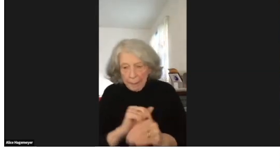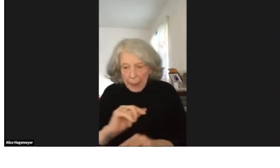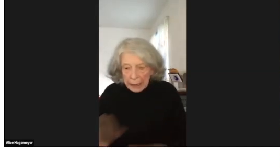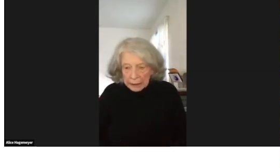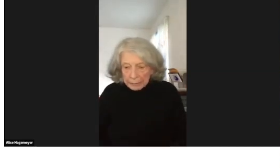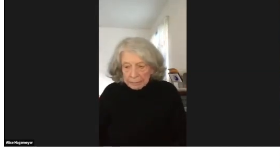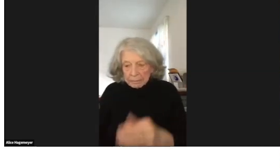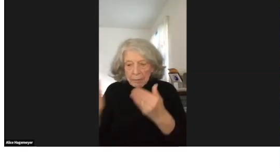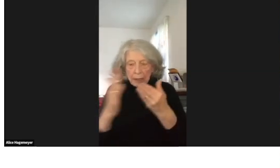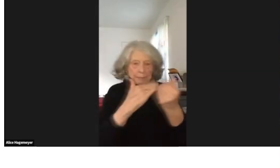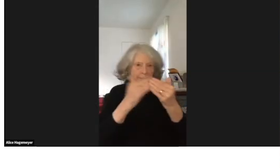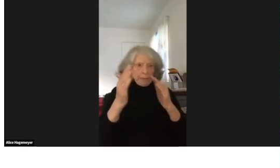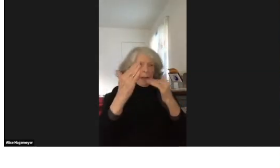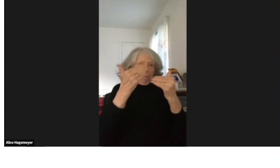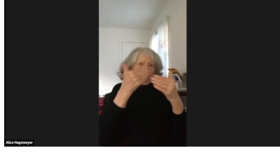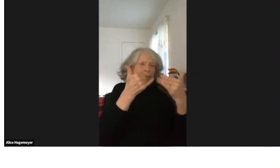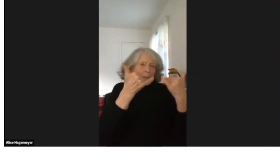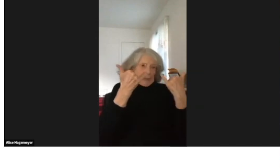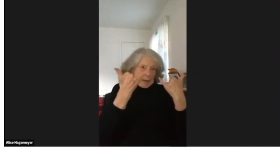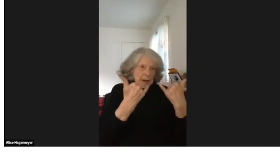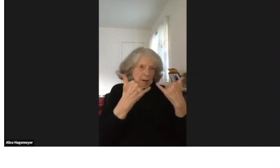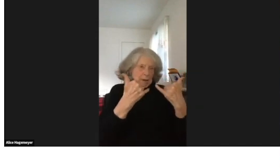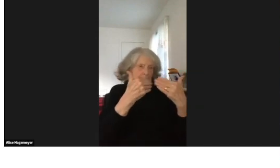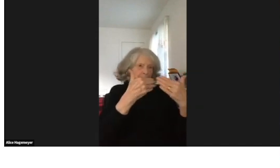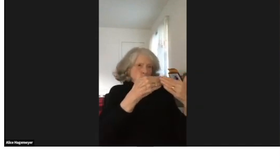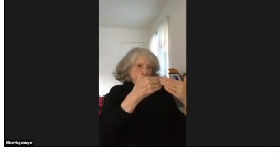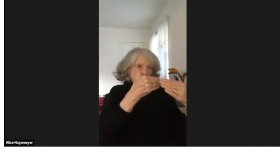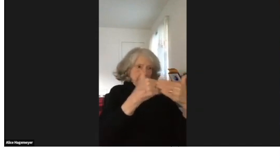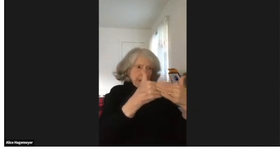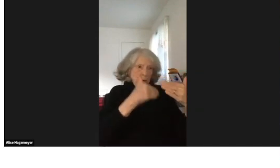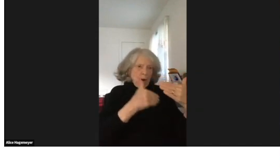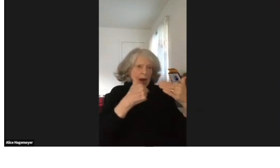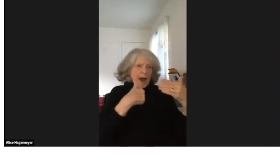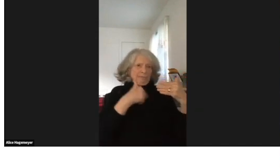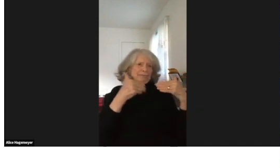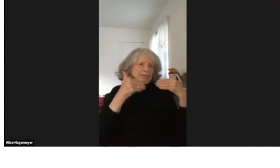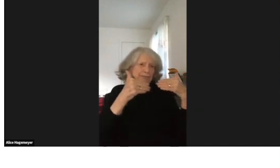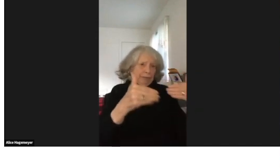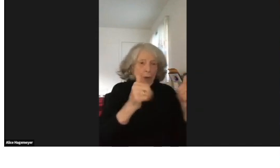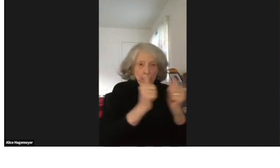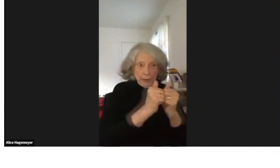I found my way because of these deaf heroes.